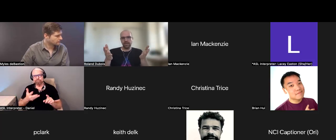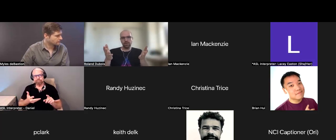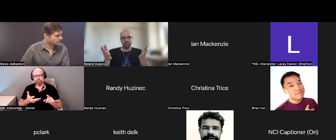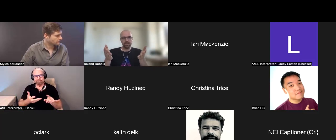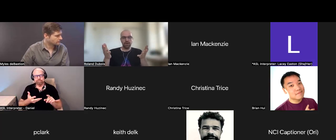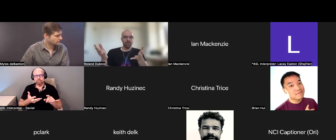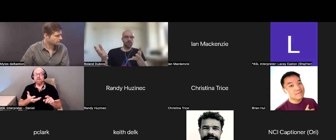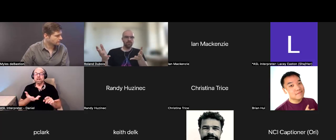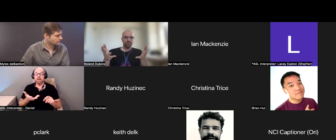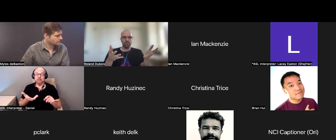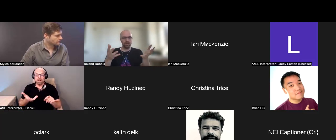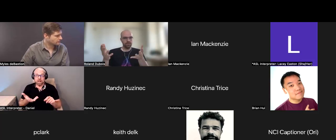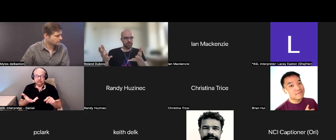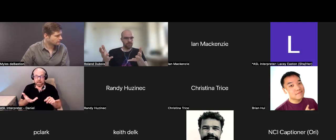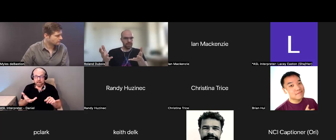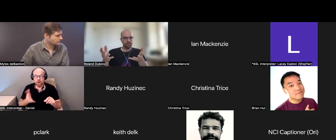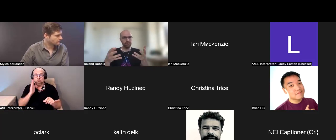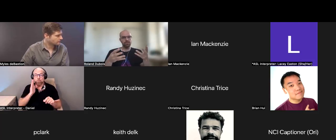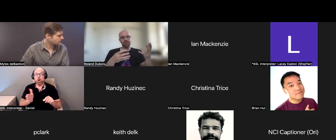it will be part of what they bring to the table, but